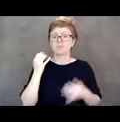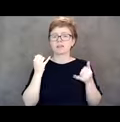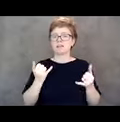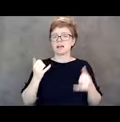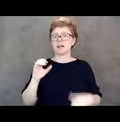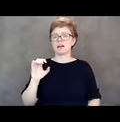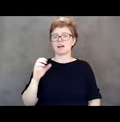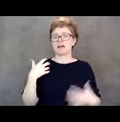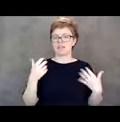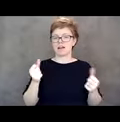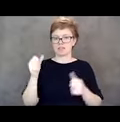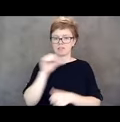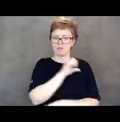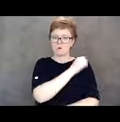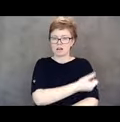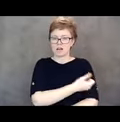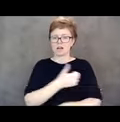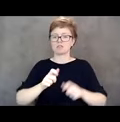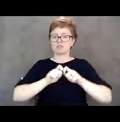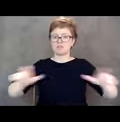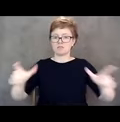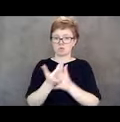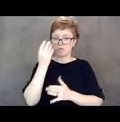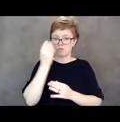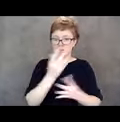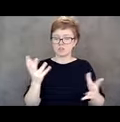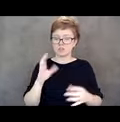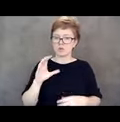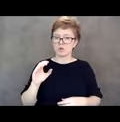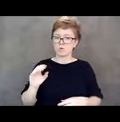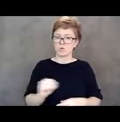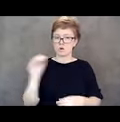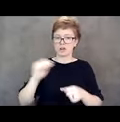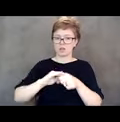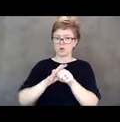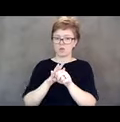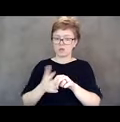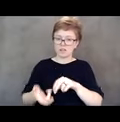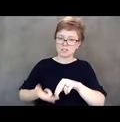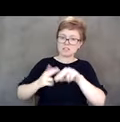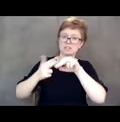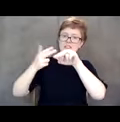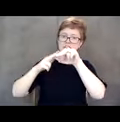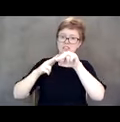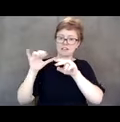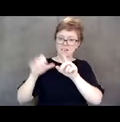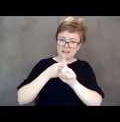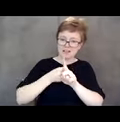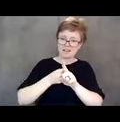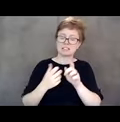that shows the coronavirus is rising in Oregon, and that creates disproportionate impacts on people with disabilities.